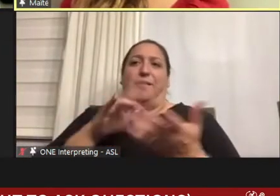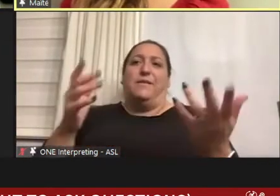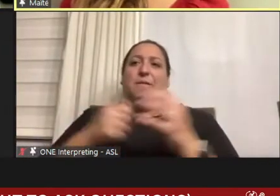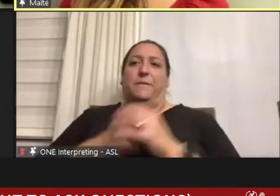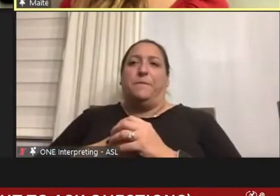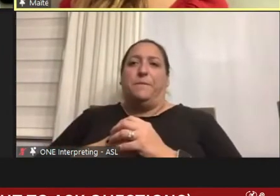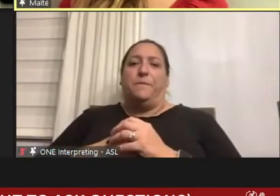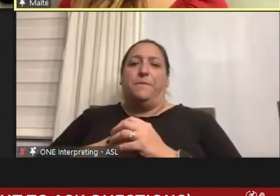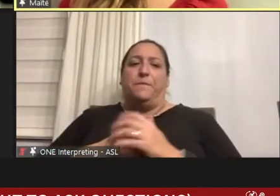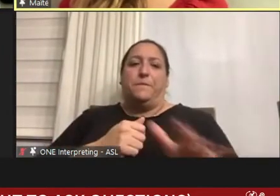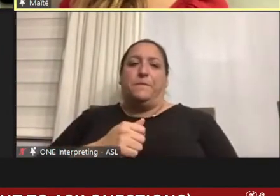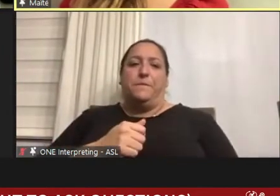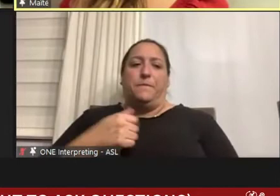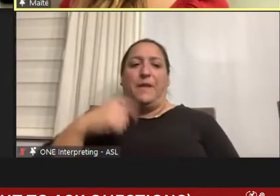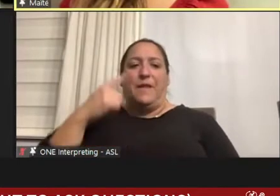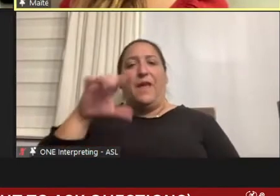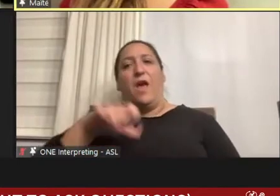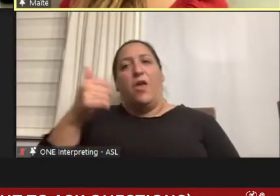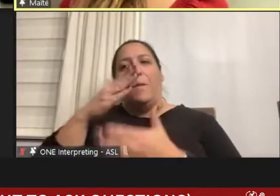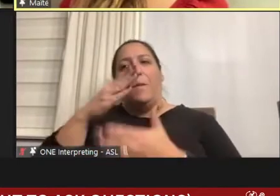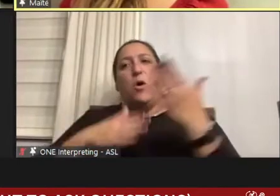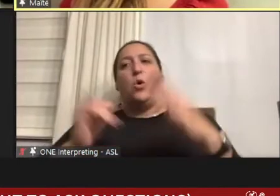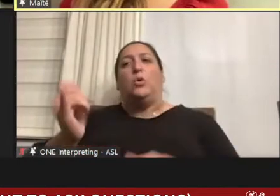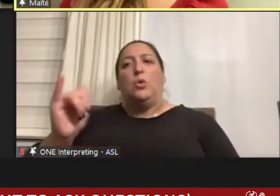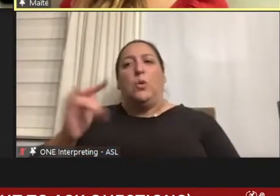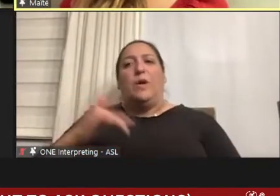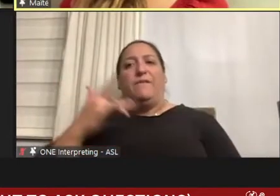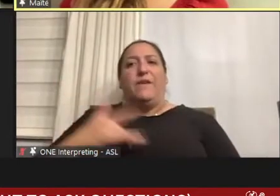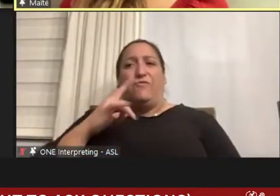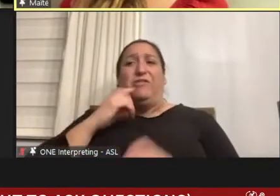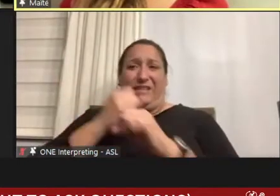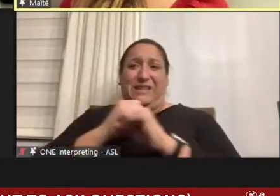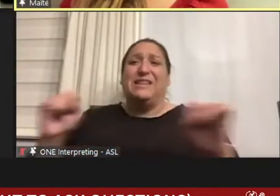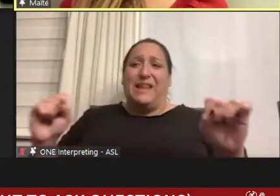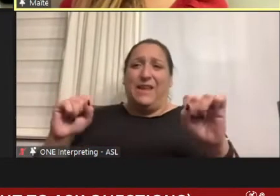I think another part of it, also, as I felt really safe within the department. I felt like